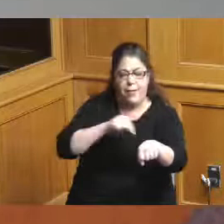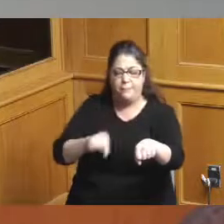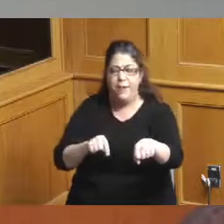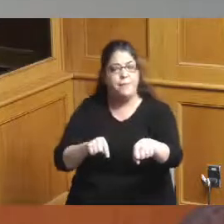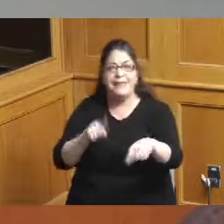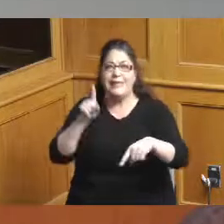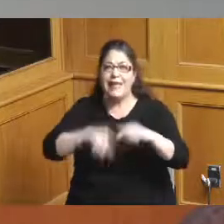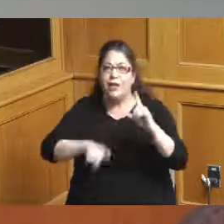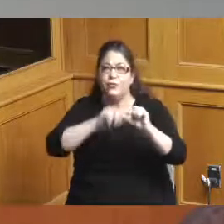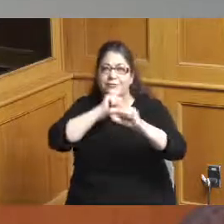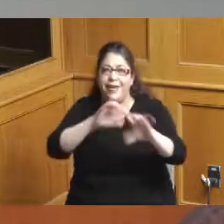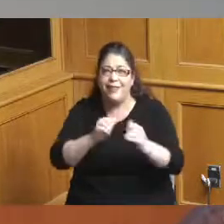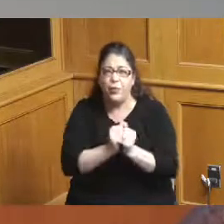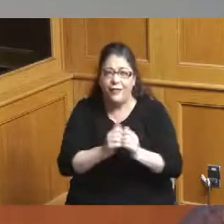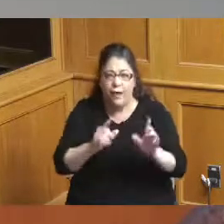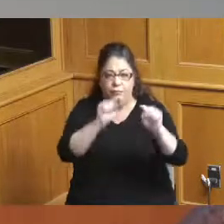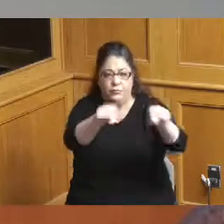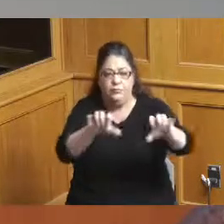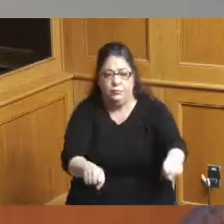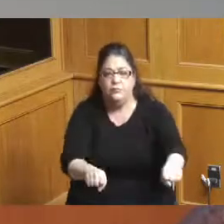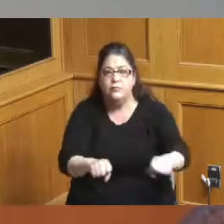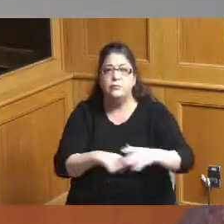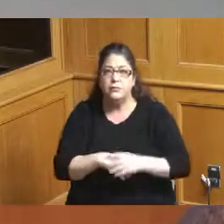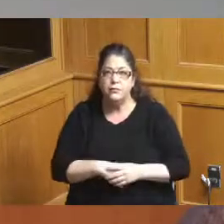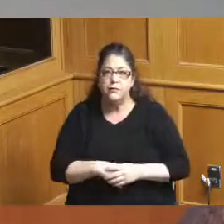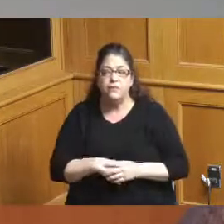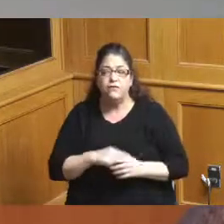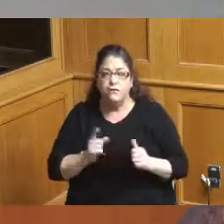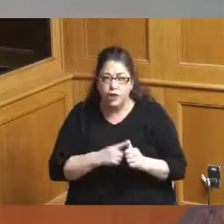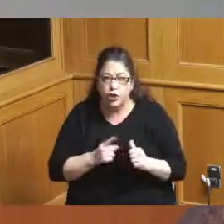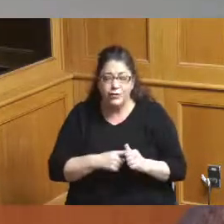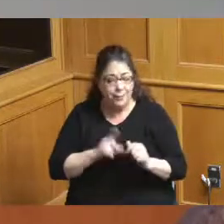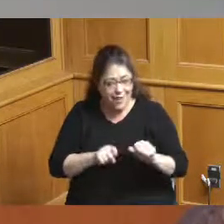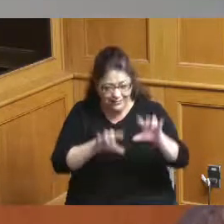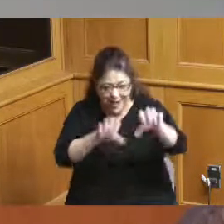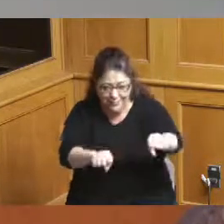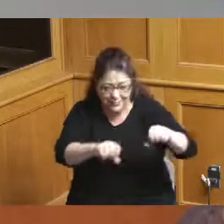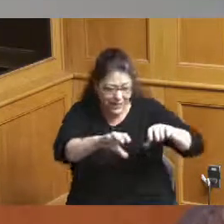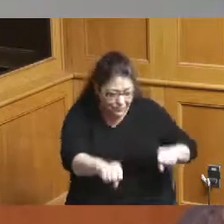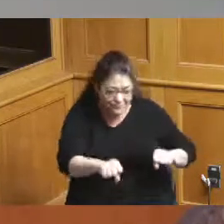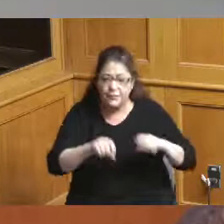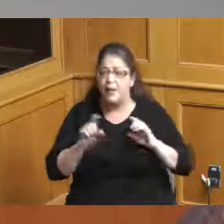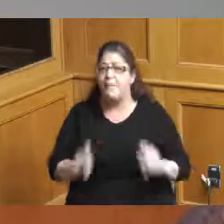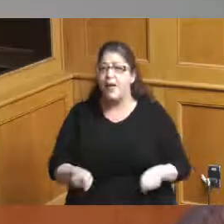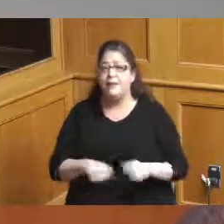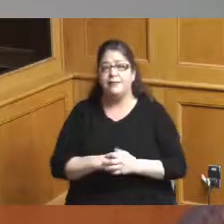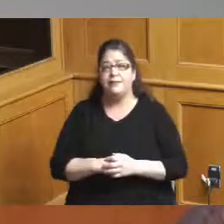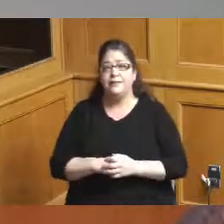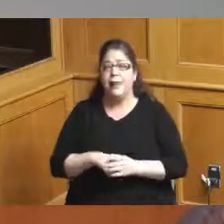anything related to expansion at the convention center unless we have a viable headquarter hotel